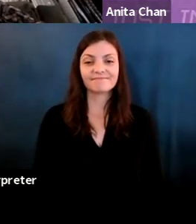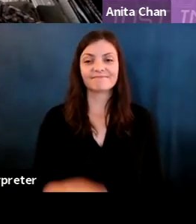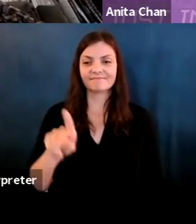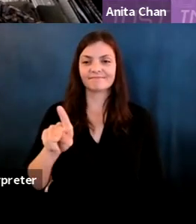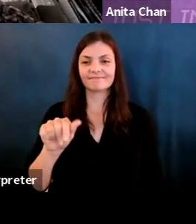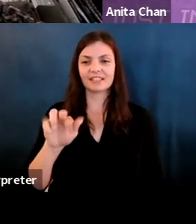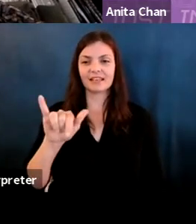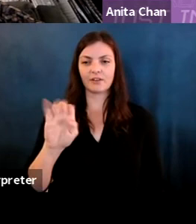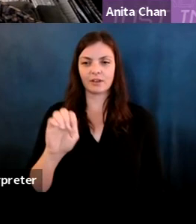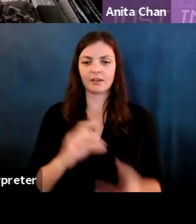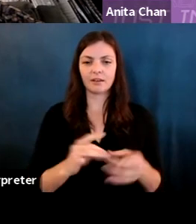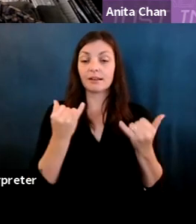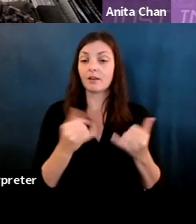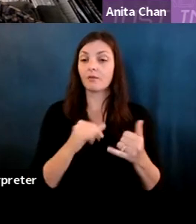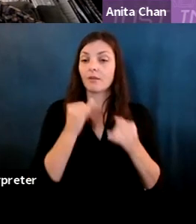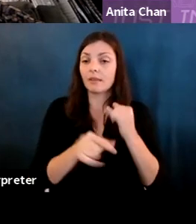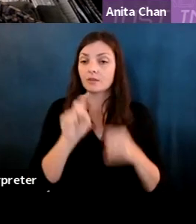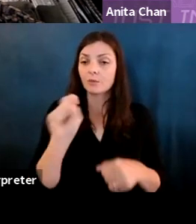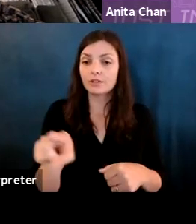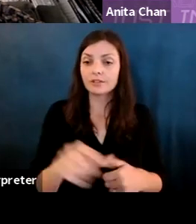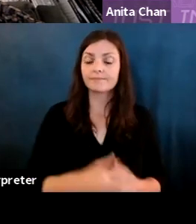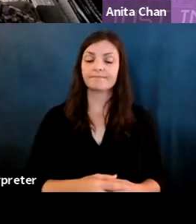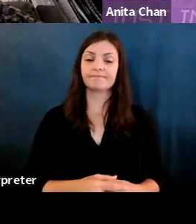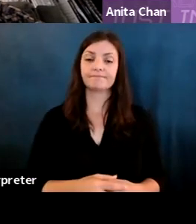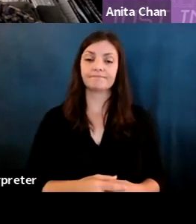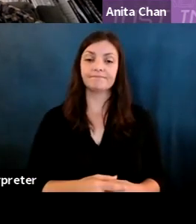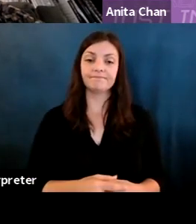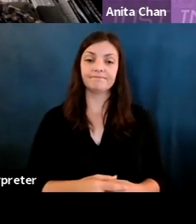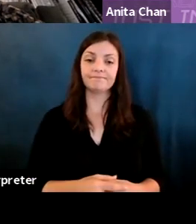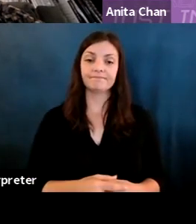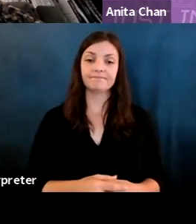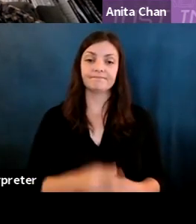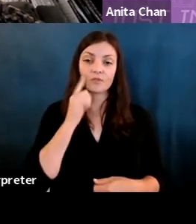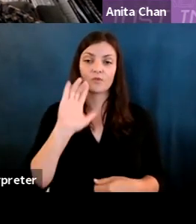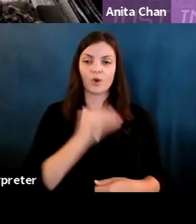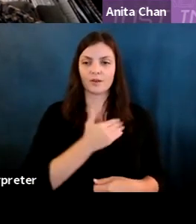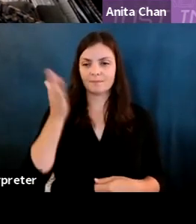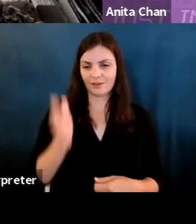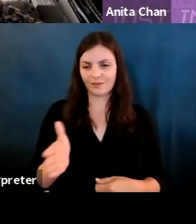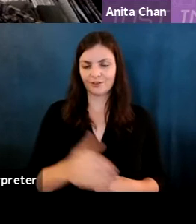Karrie Karahalios: And now i'm going to ask the last question of our. Karrie Karahalios: For our speakers, this is my own Bot.